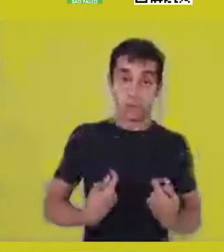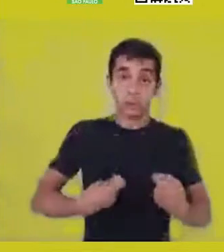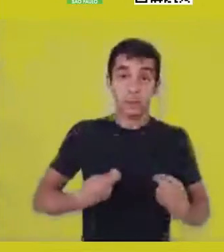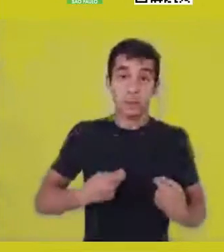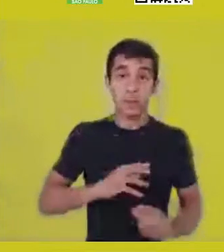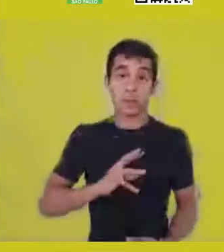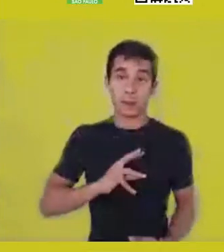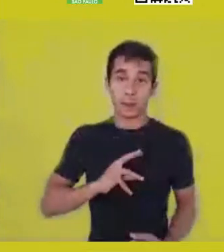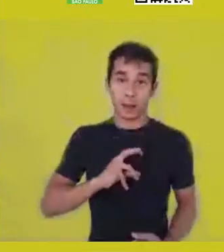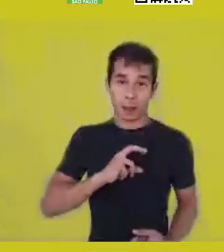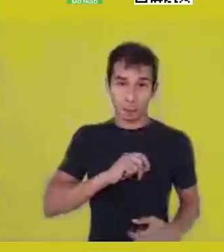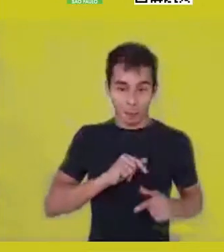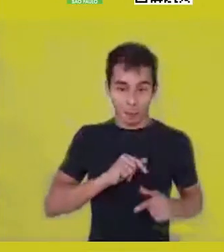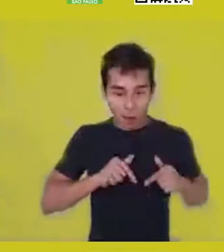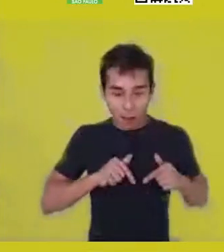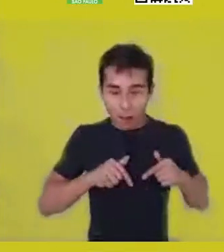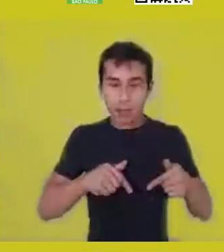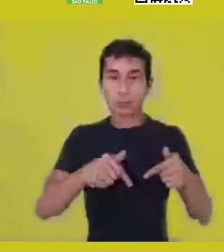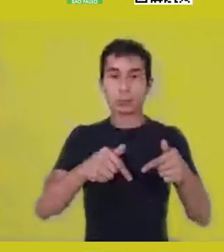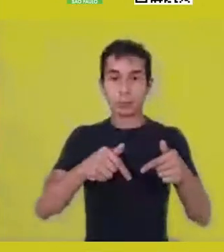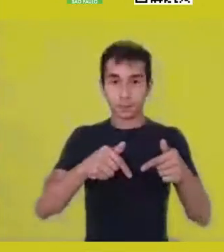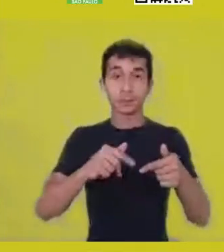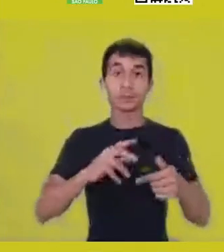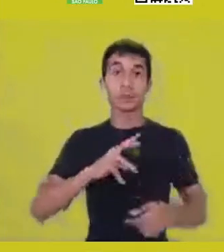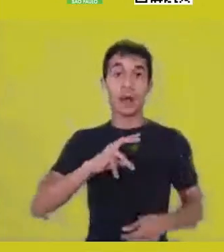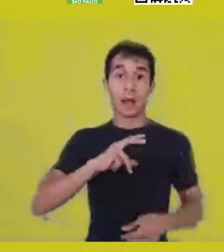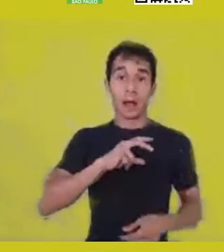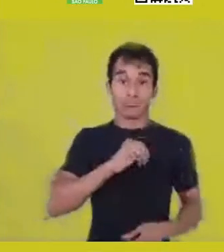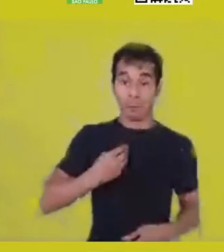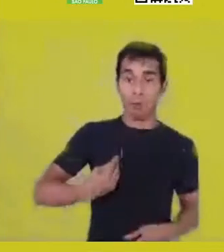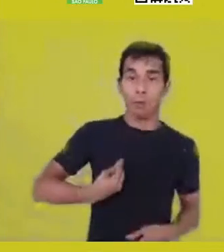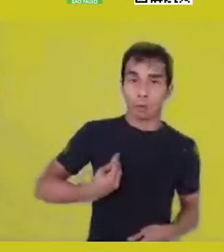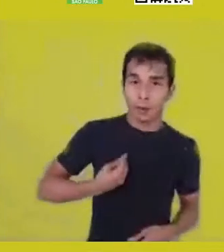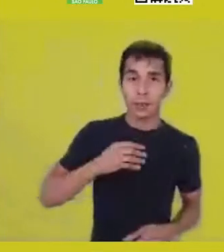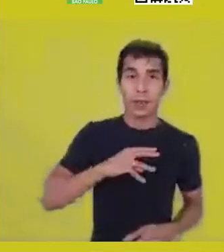love of life, love of philosophy and love of spirituality.